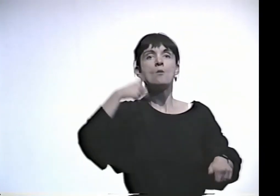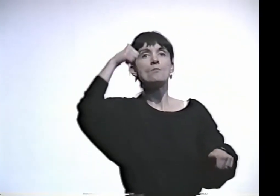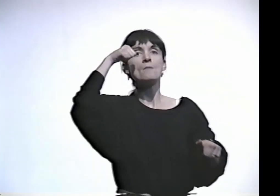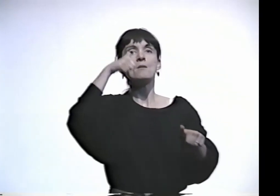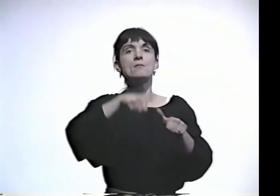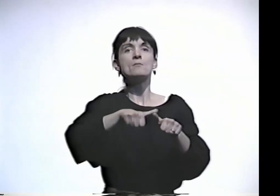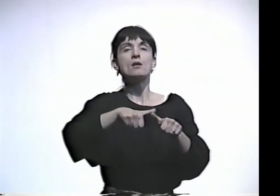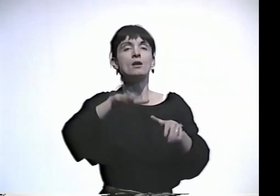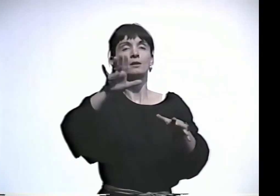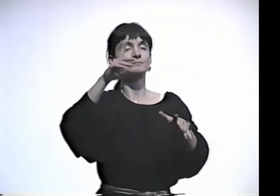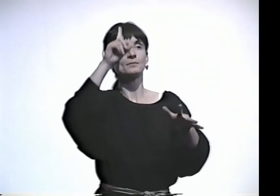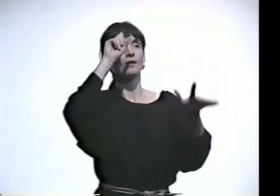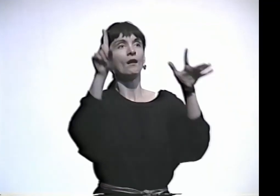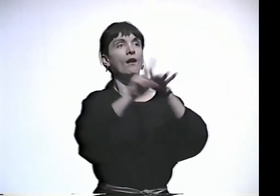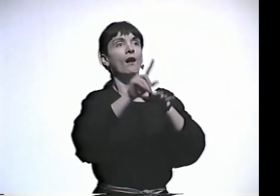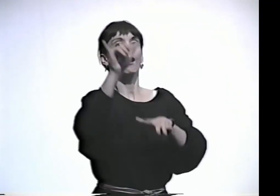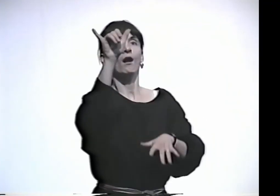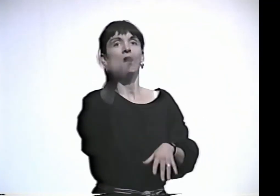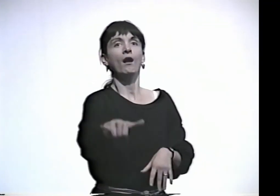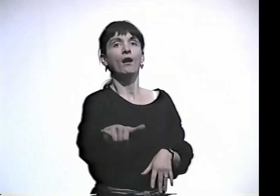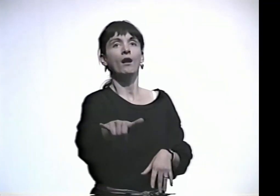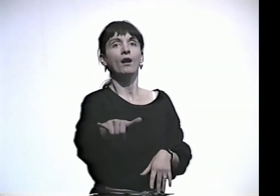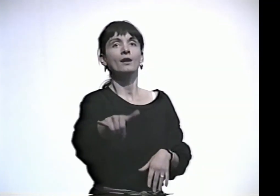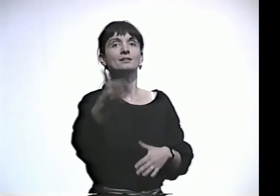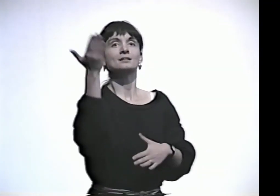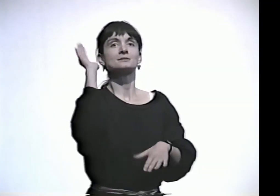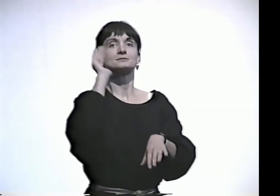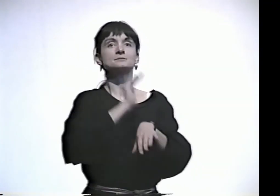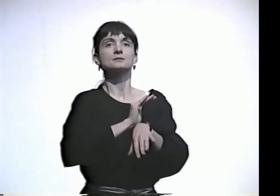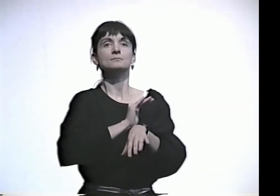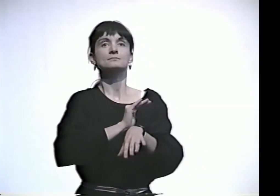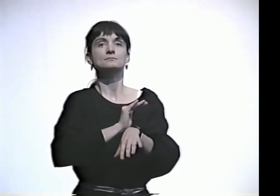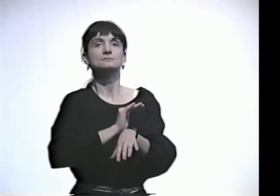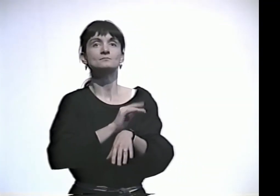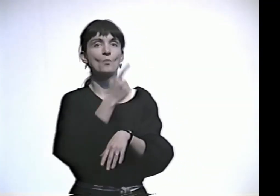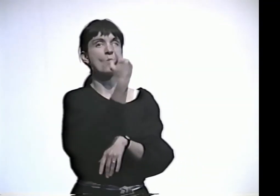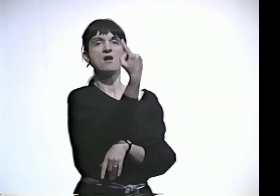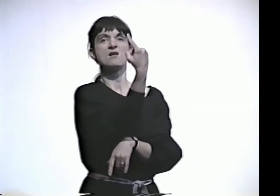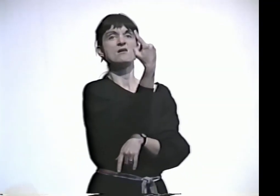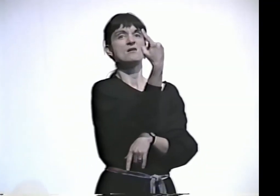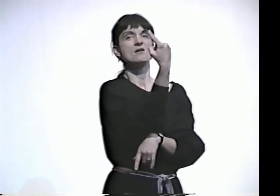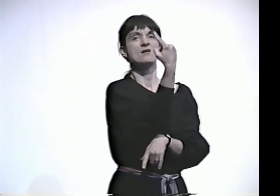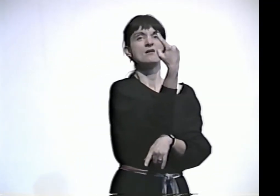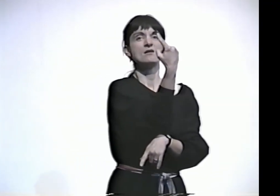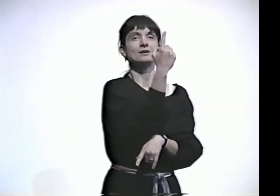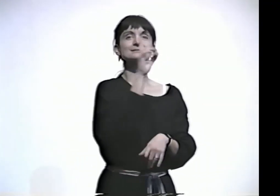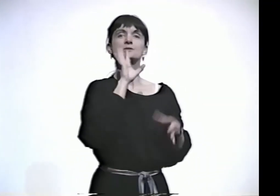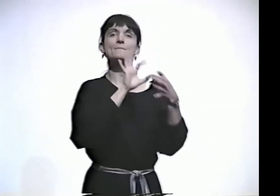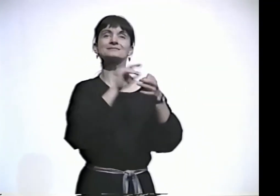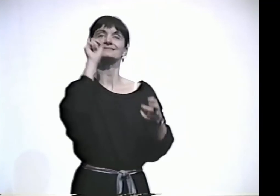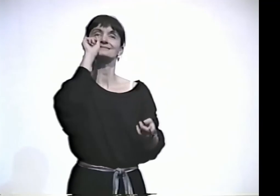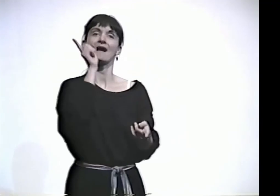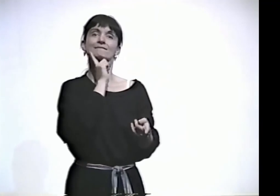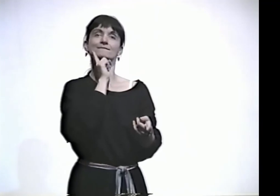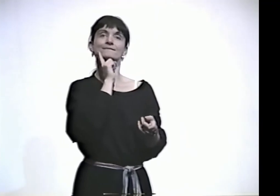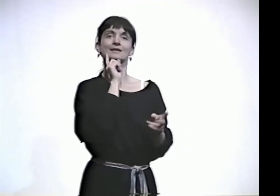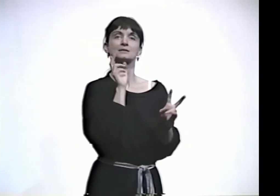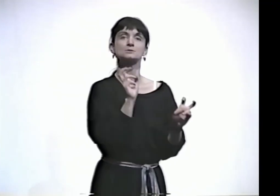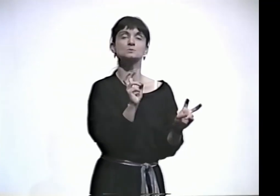OH, I REMEMBER WHAT THAT WAS ALL ABOUT NOW. JUST THAT ONE, I DID IT LAST NIGHT.